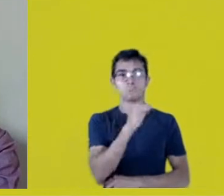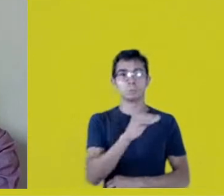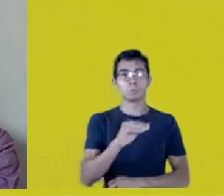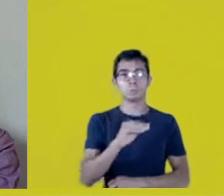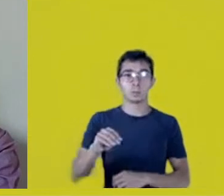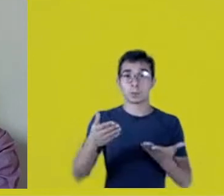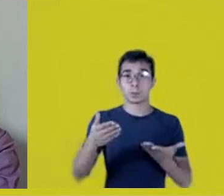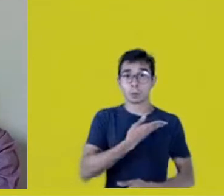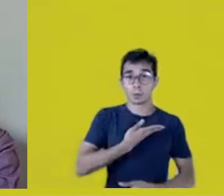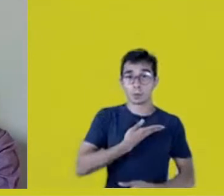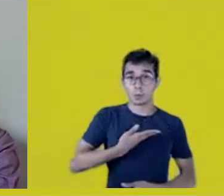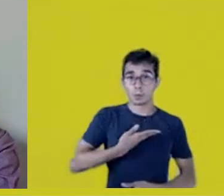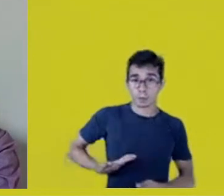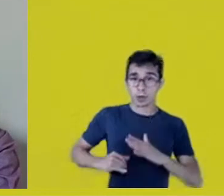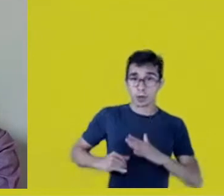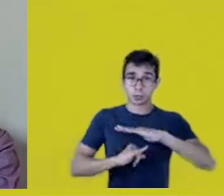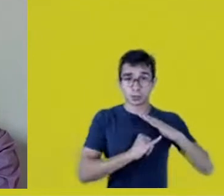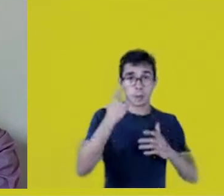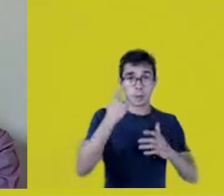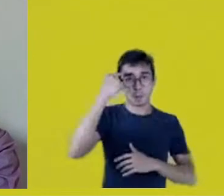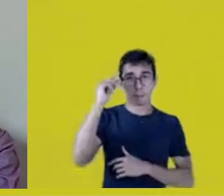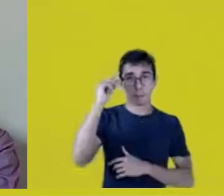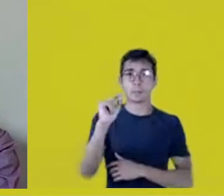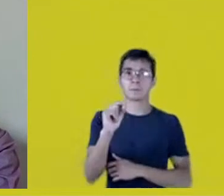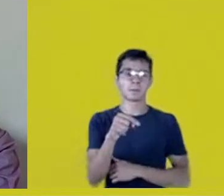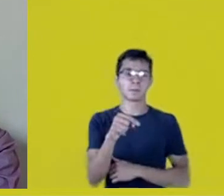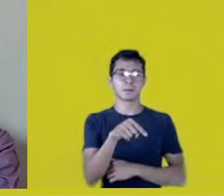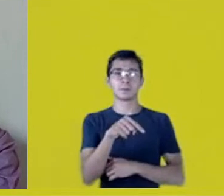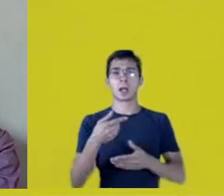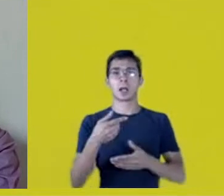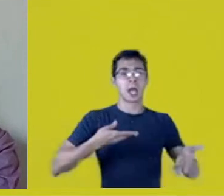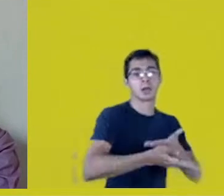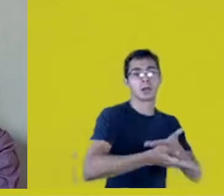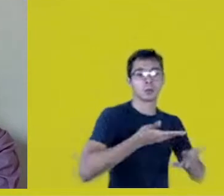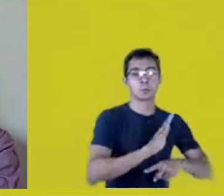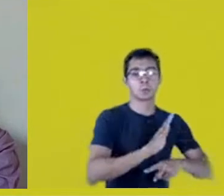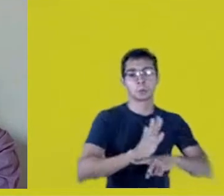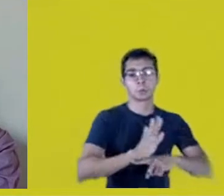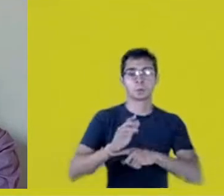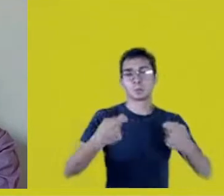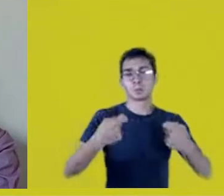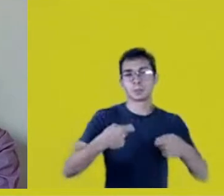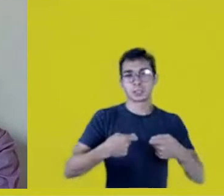this undue appropriation that should really be reverted by a new ethics.